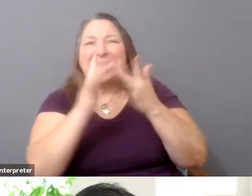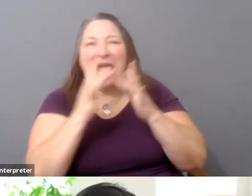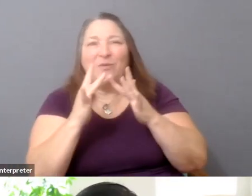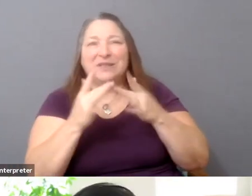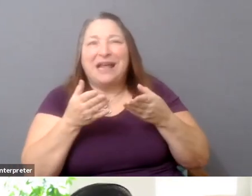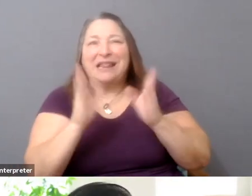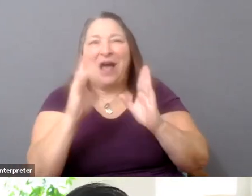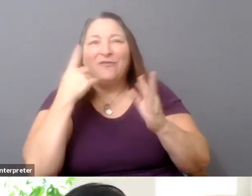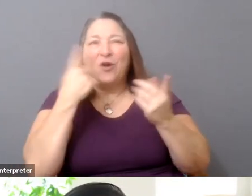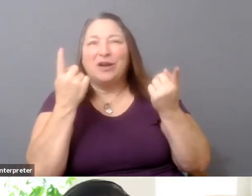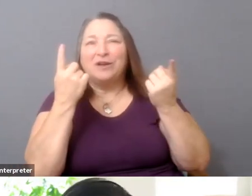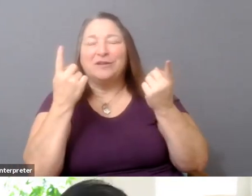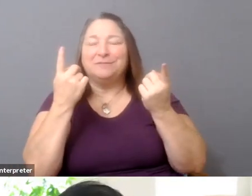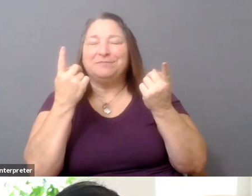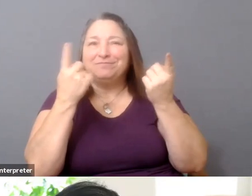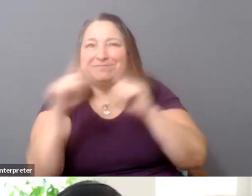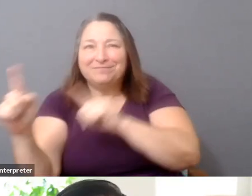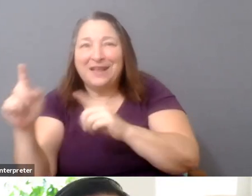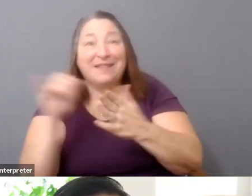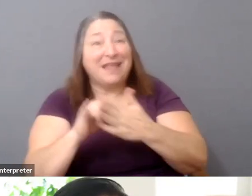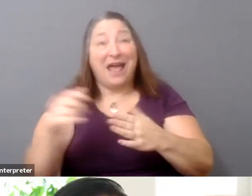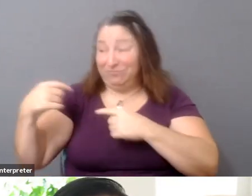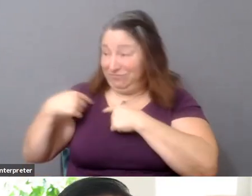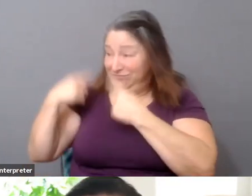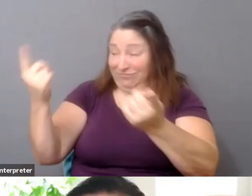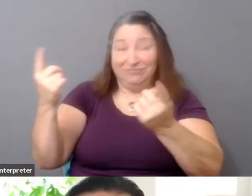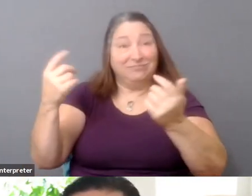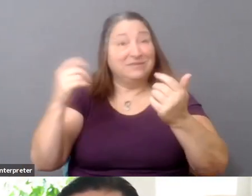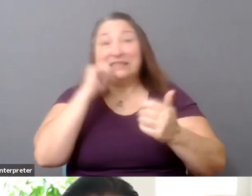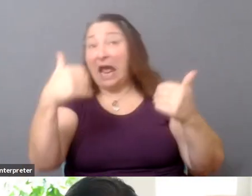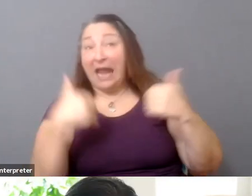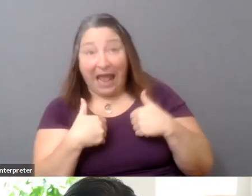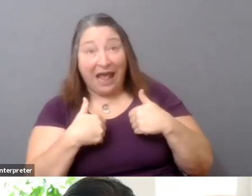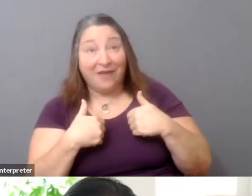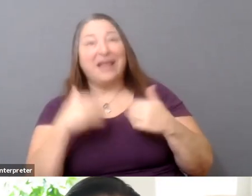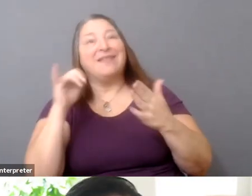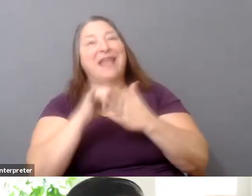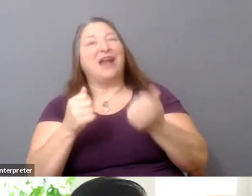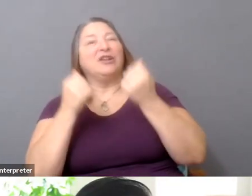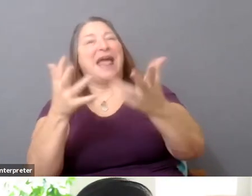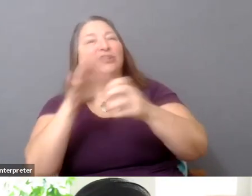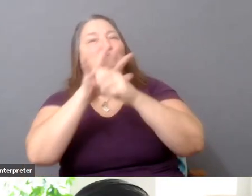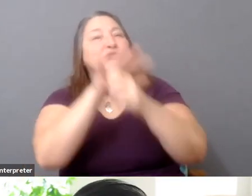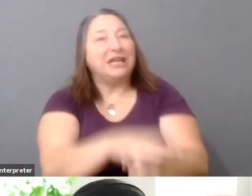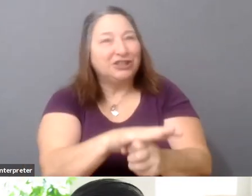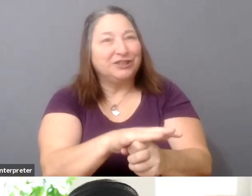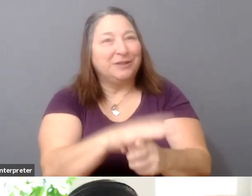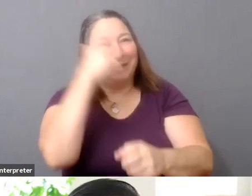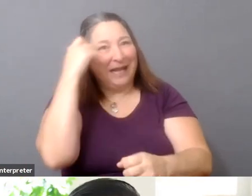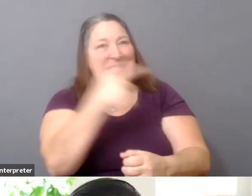which then led to pressure. So not exactly a union but still collective action, and I think that's kind of-- you know,